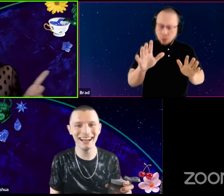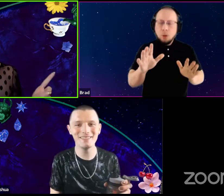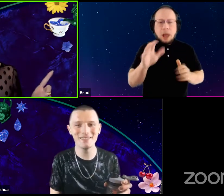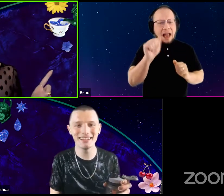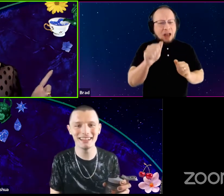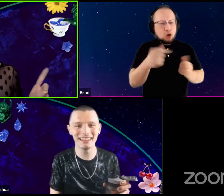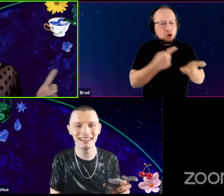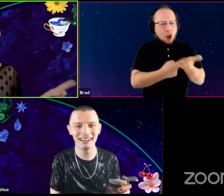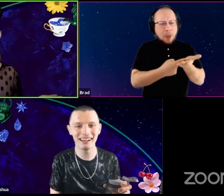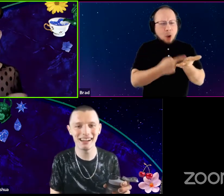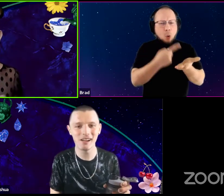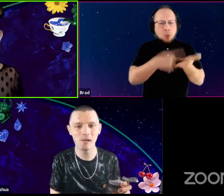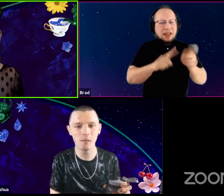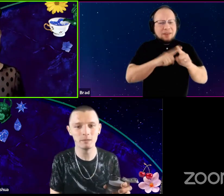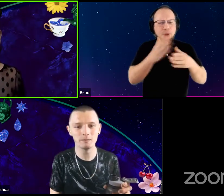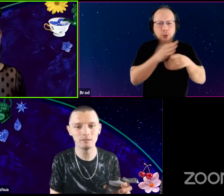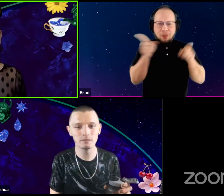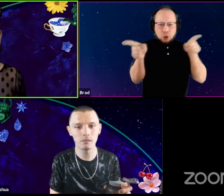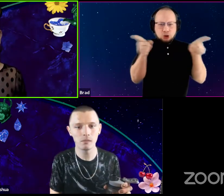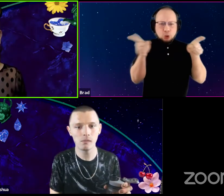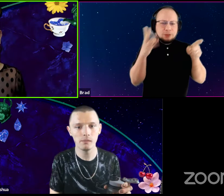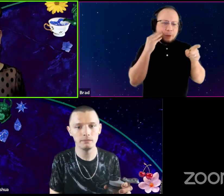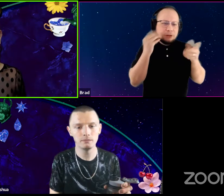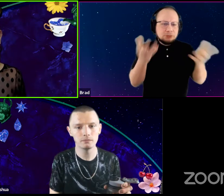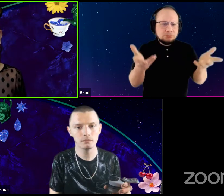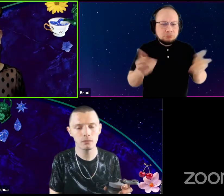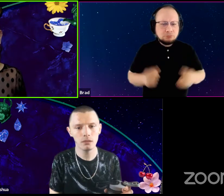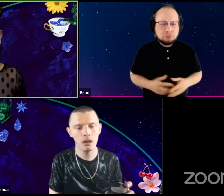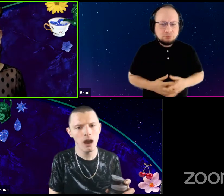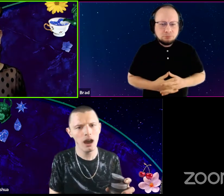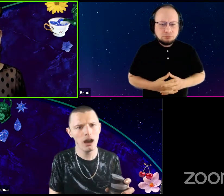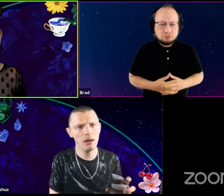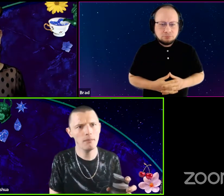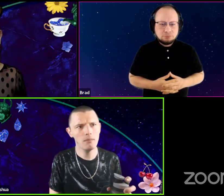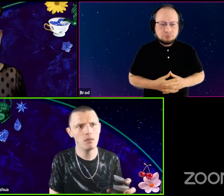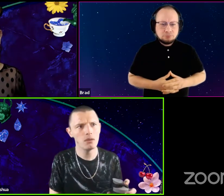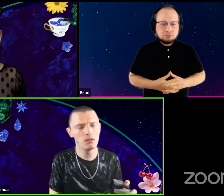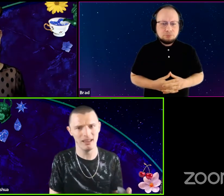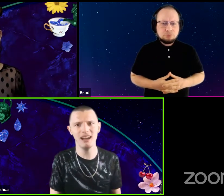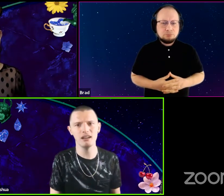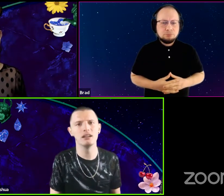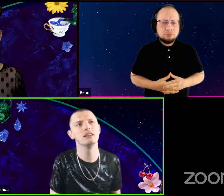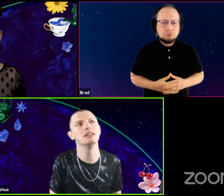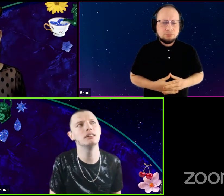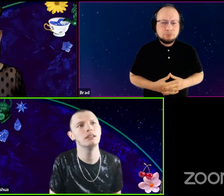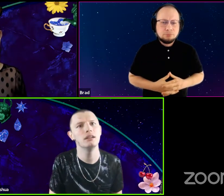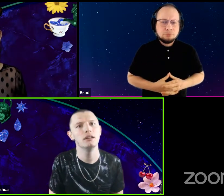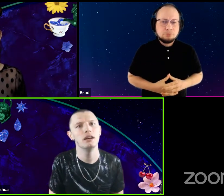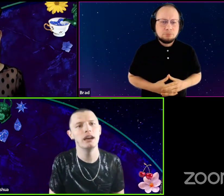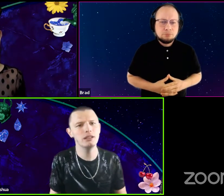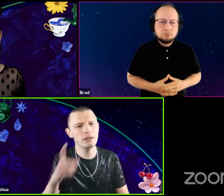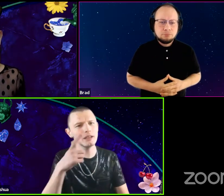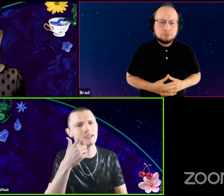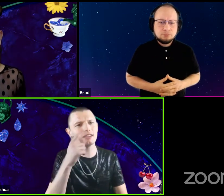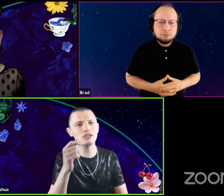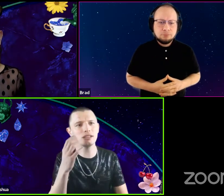what the differences in those experiences are? Um, yeah, ah, it's just, it's an interesting experience